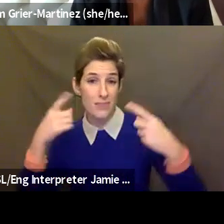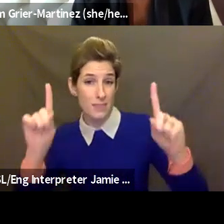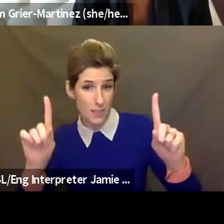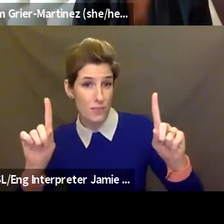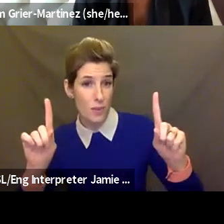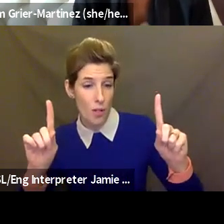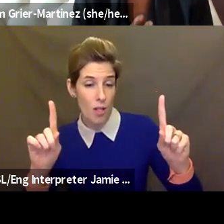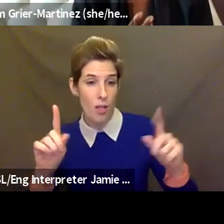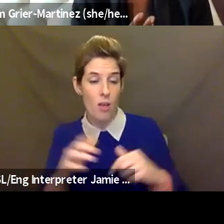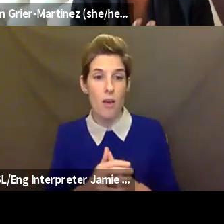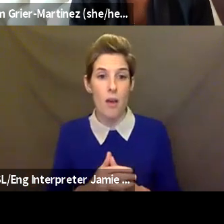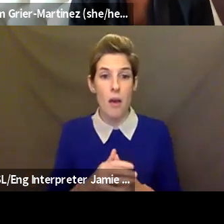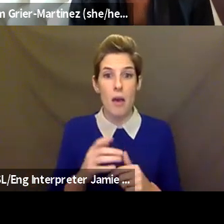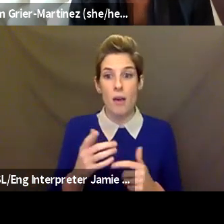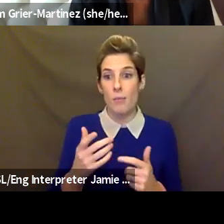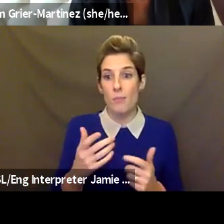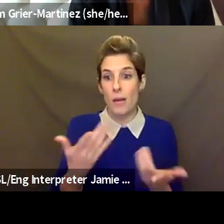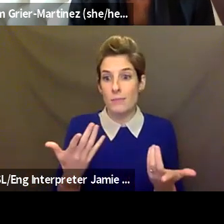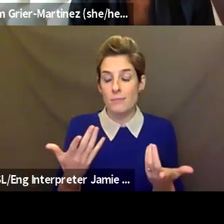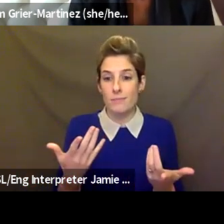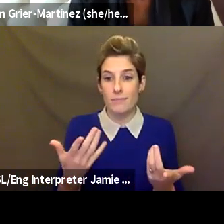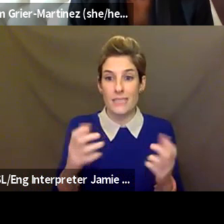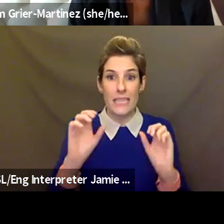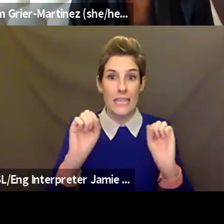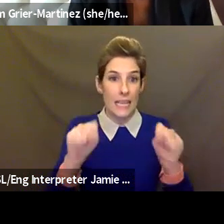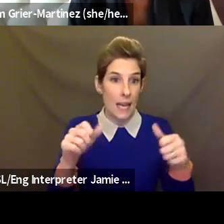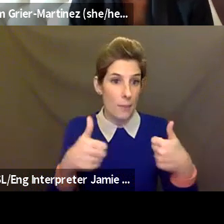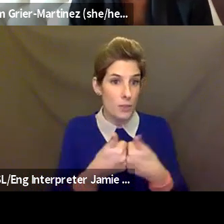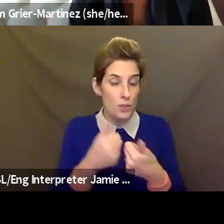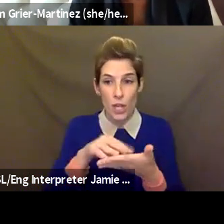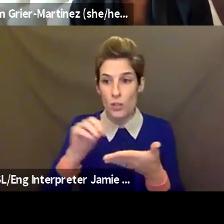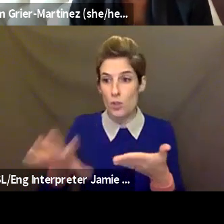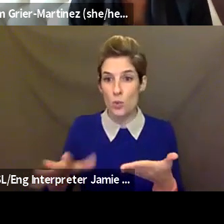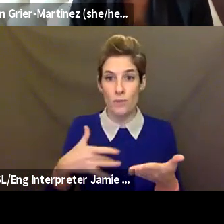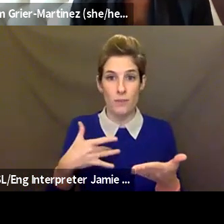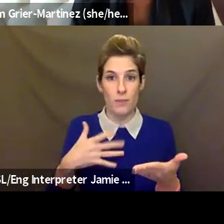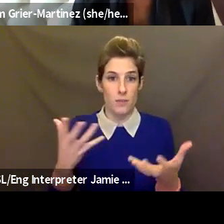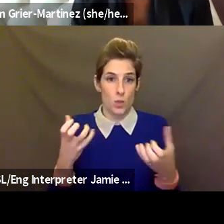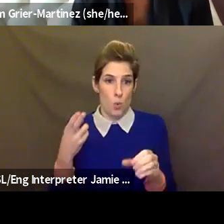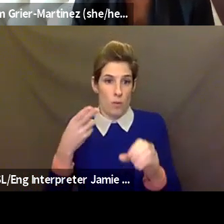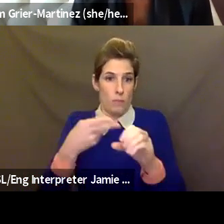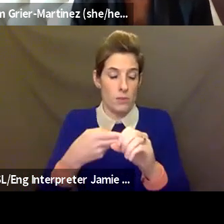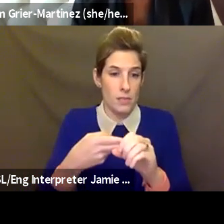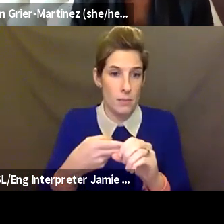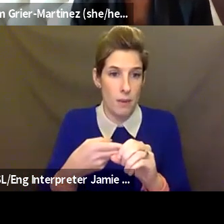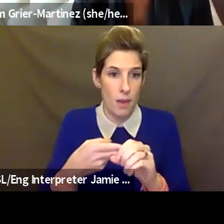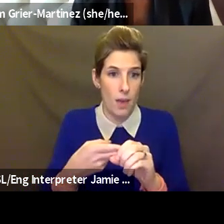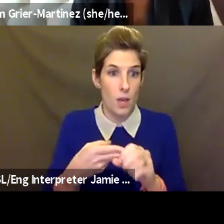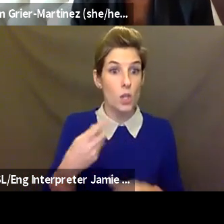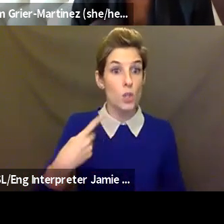hesitant to participate and say to them, "Do you want to join me?" "Yes." And then right away, we just go and just, you know,